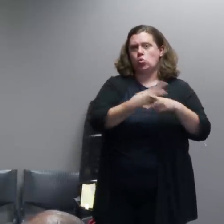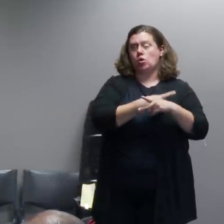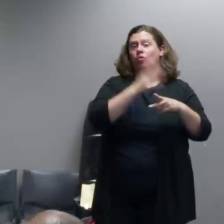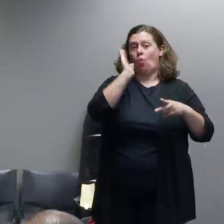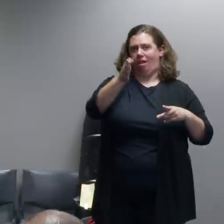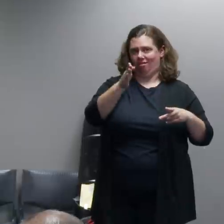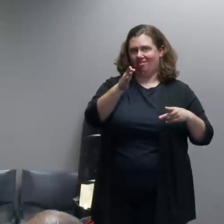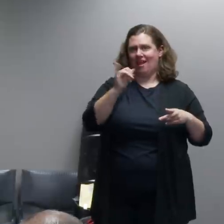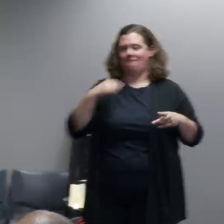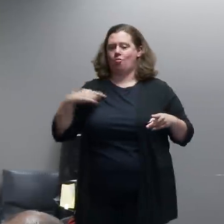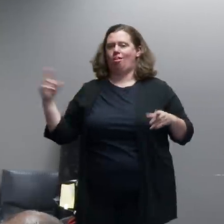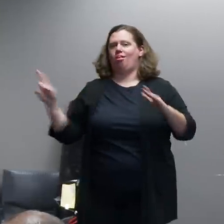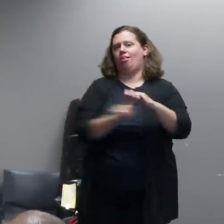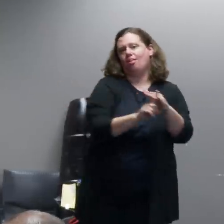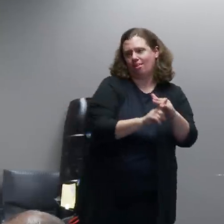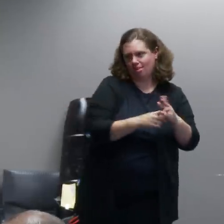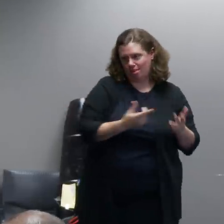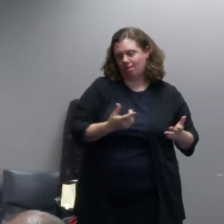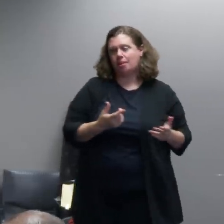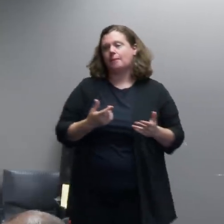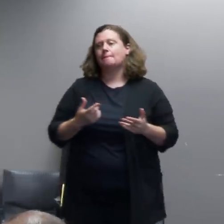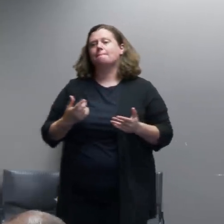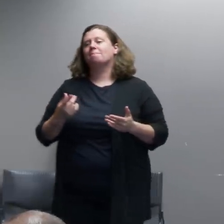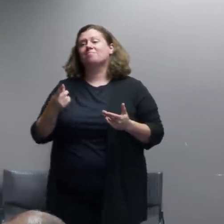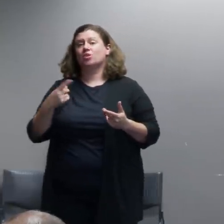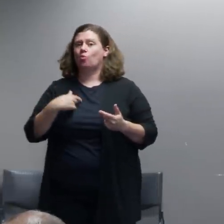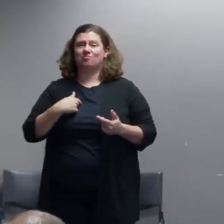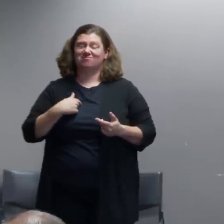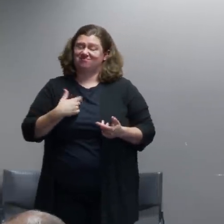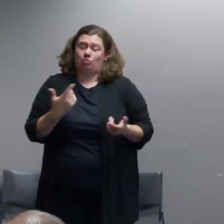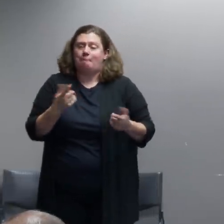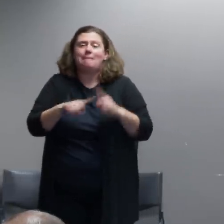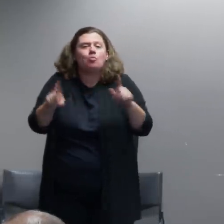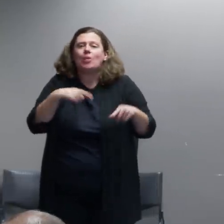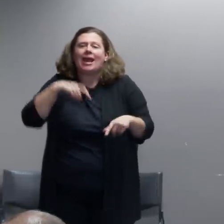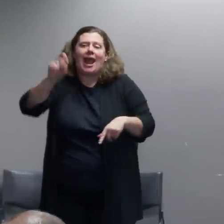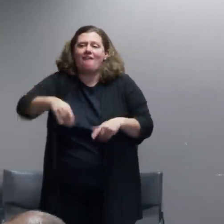avoid getting involved because something really bad is going to happen